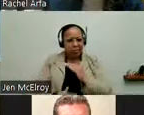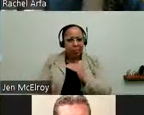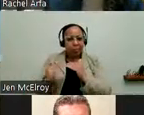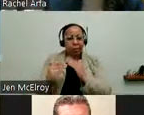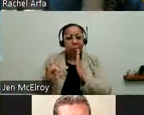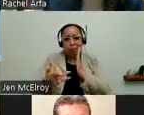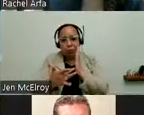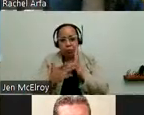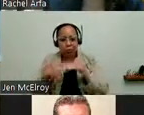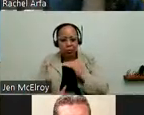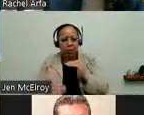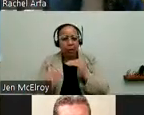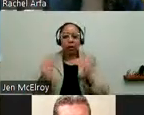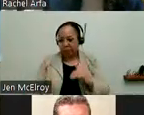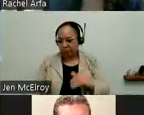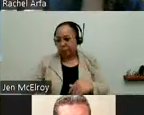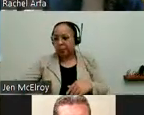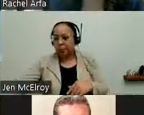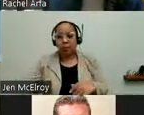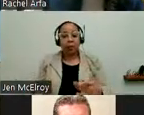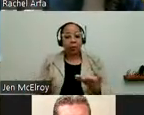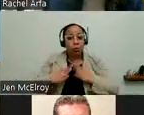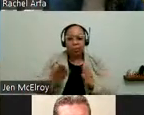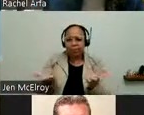and digital accessibility and bringing the community together. We had